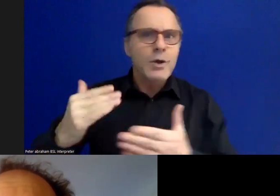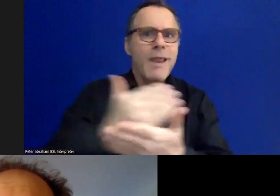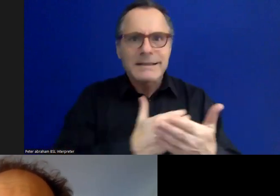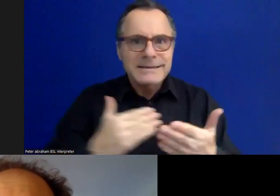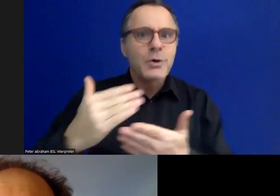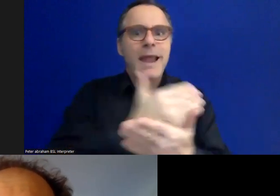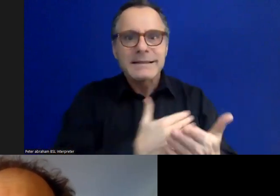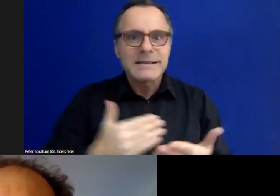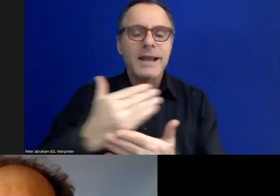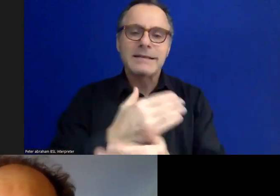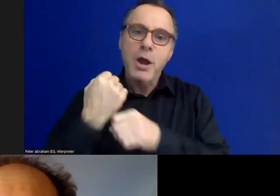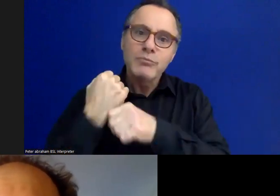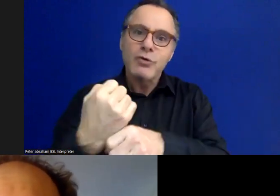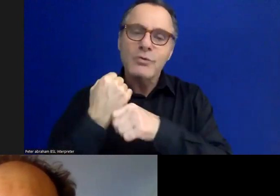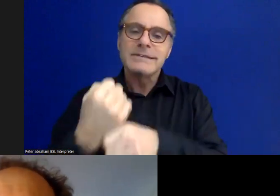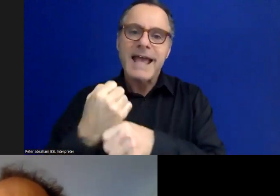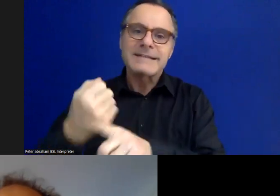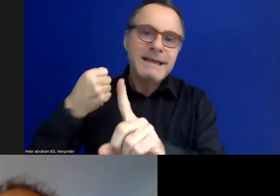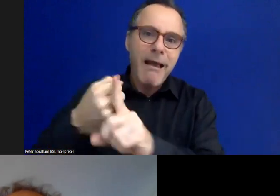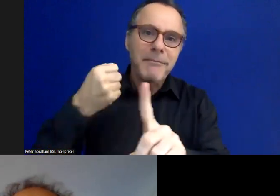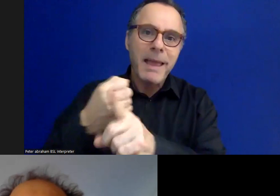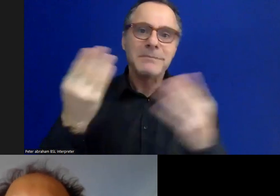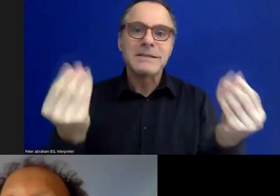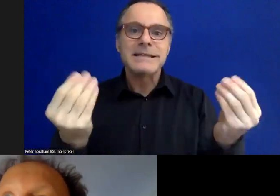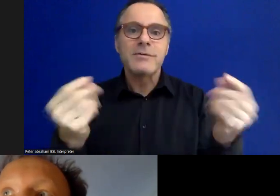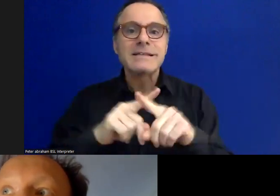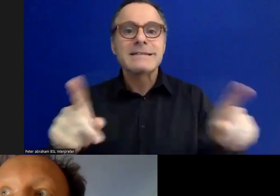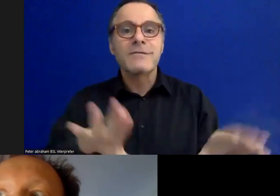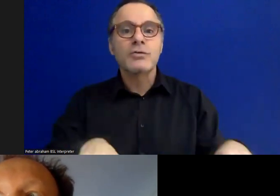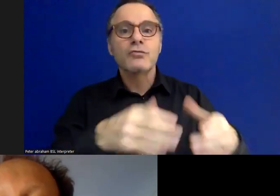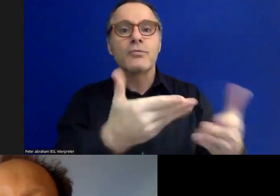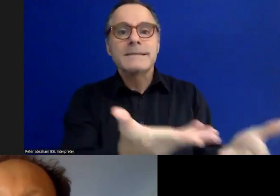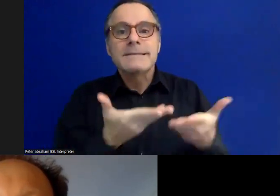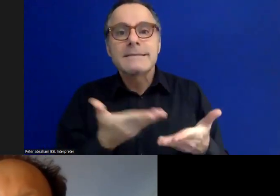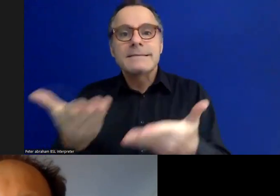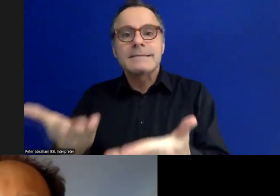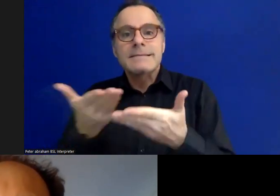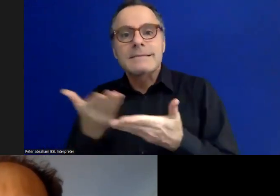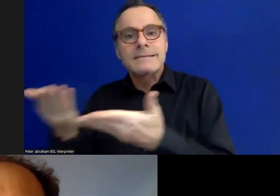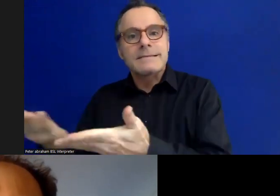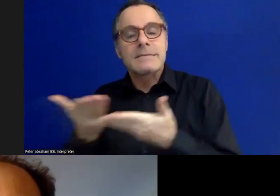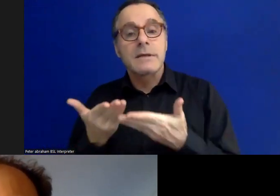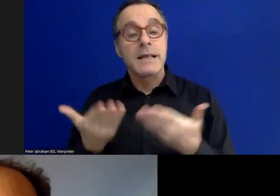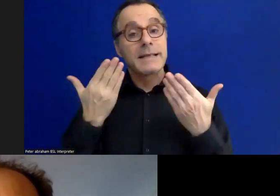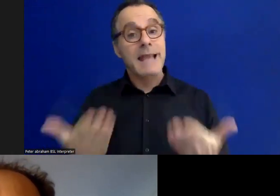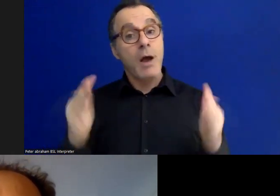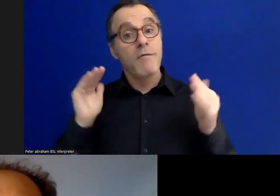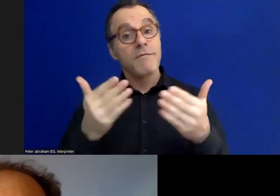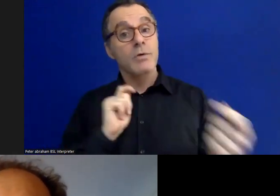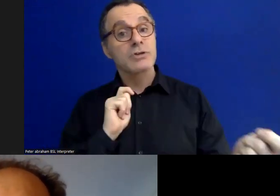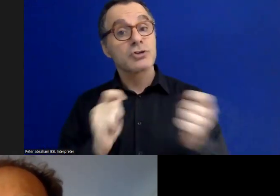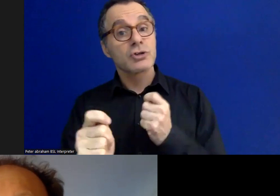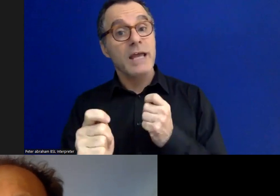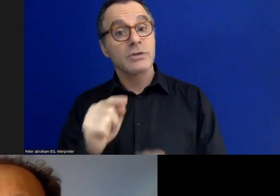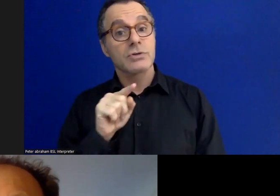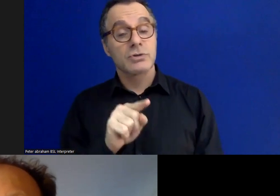campaign materials from lots of different groups. As such, we changed our focus; we're a campaign